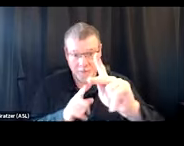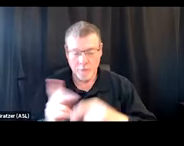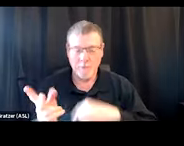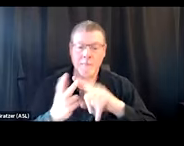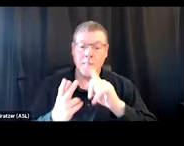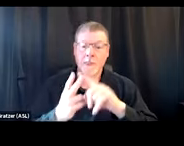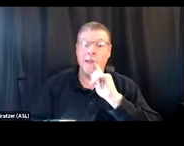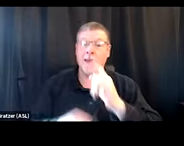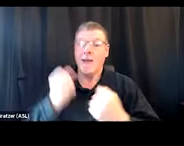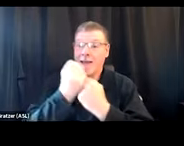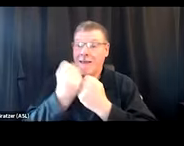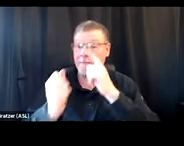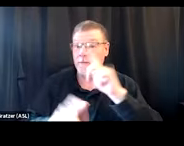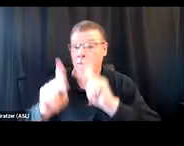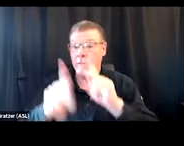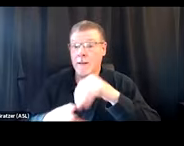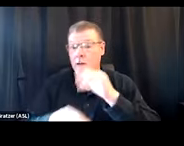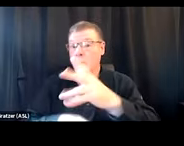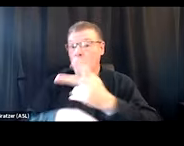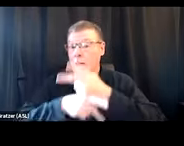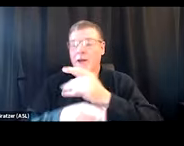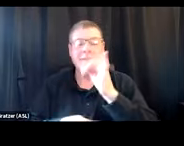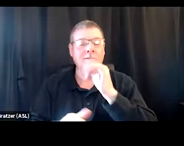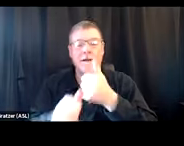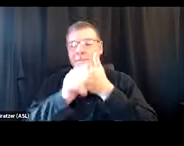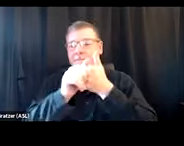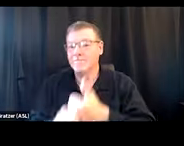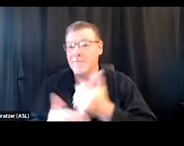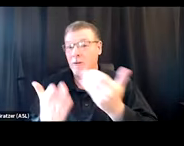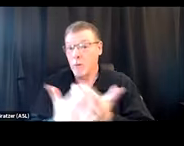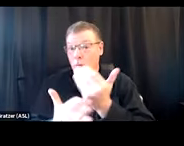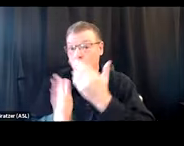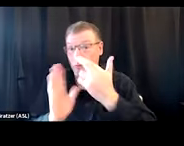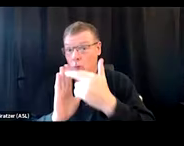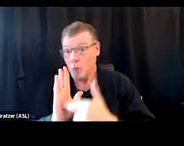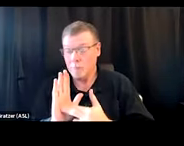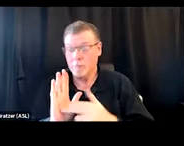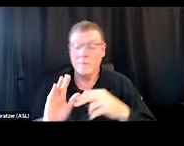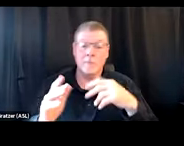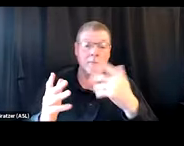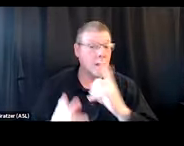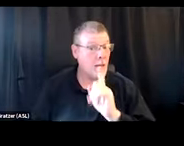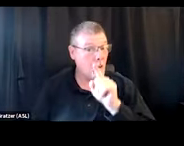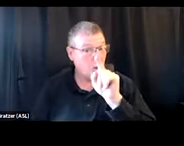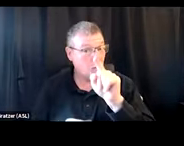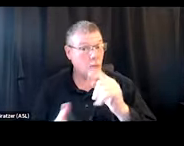If there's something that doesn't align with the new final ruling, are you helping the people